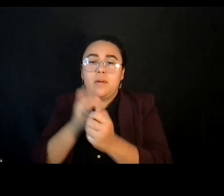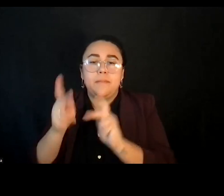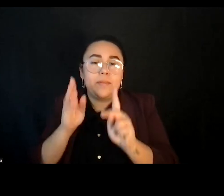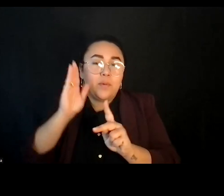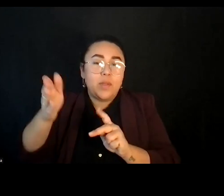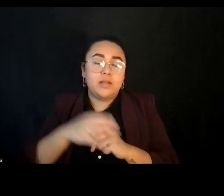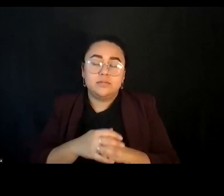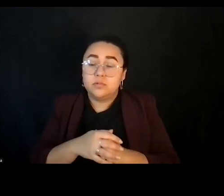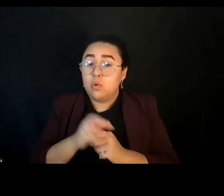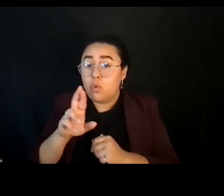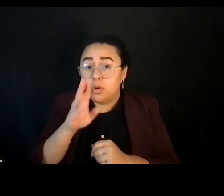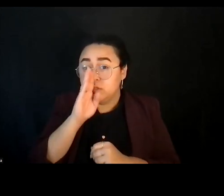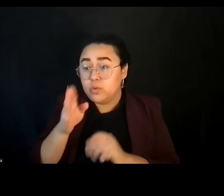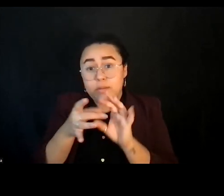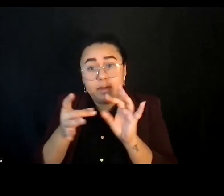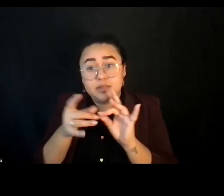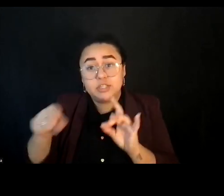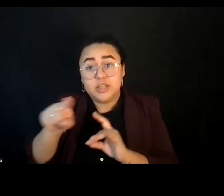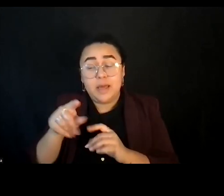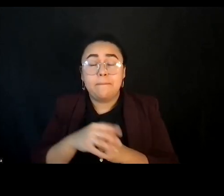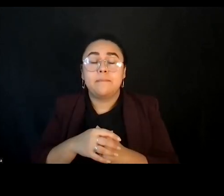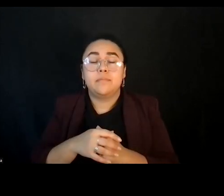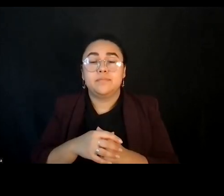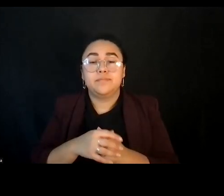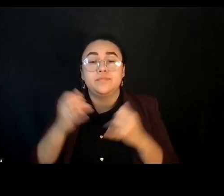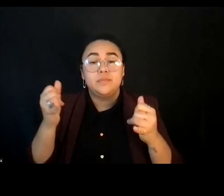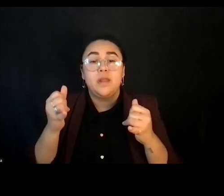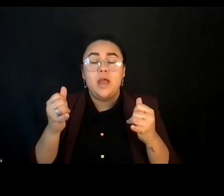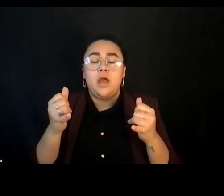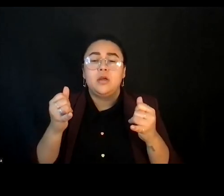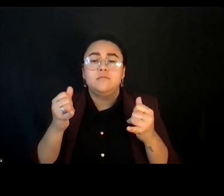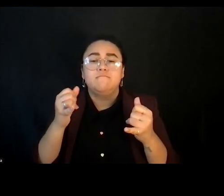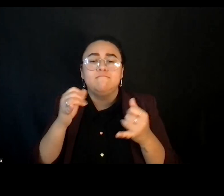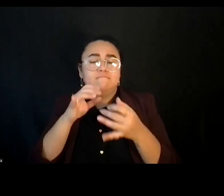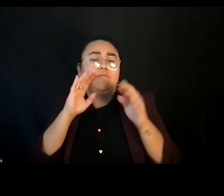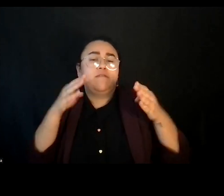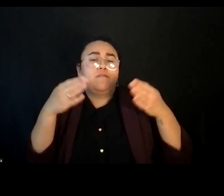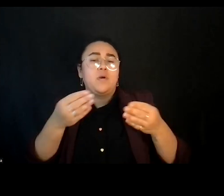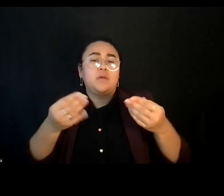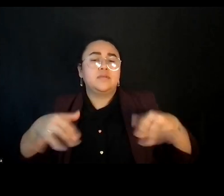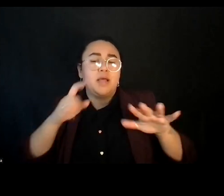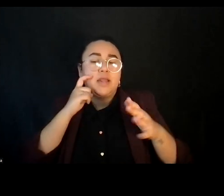And with that, I would just like to bring us to being president in our land. Acknowledgment today.